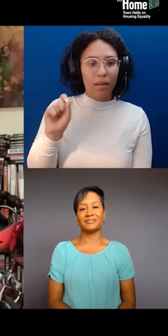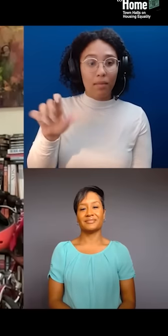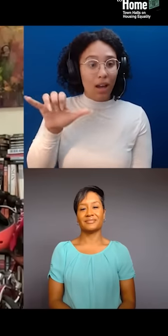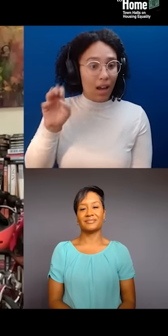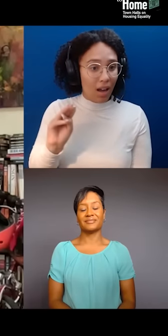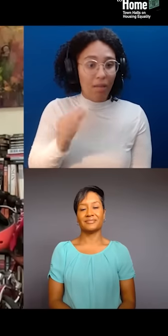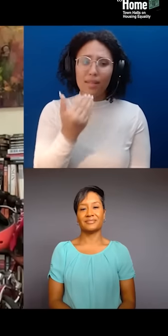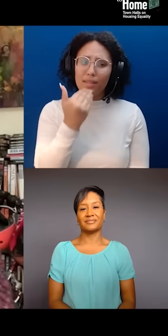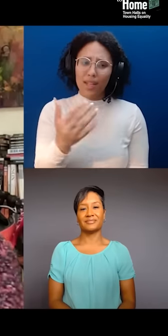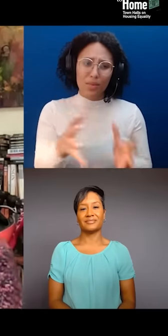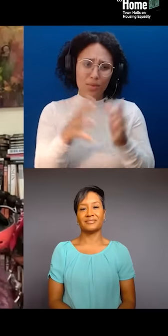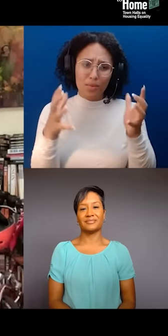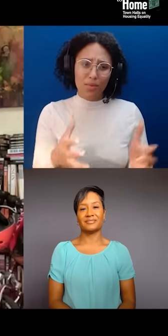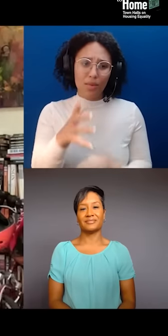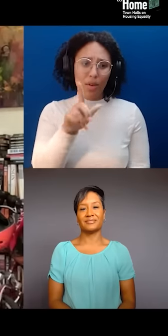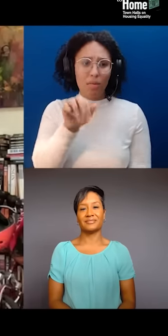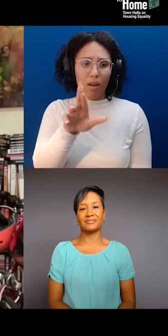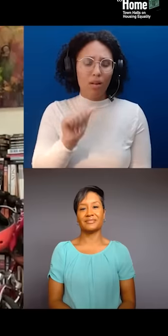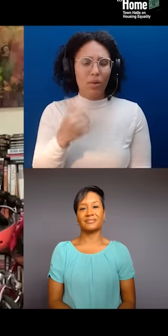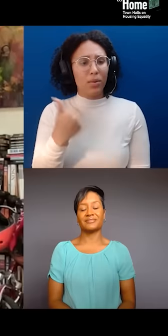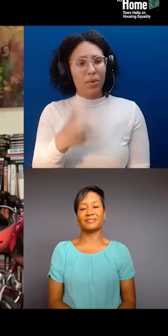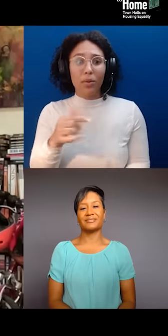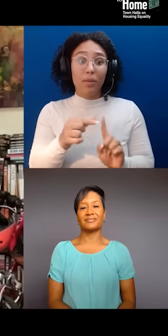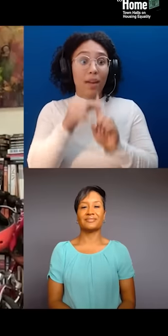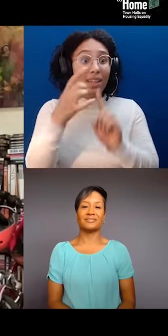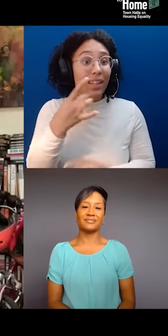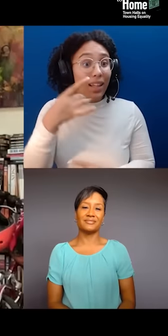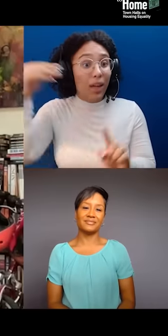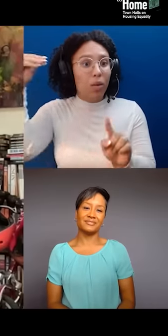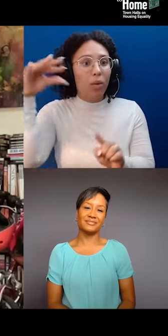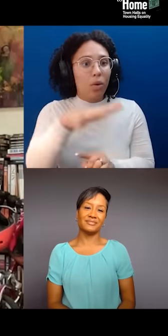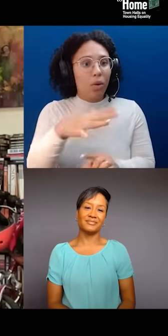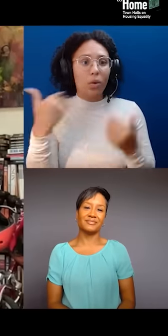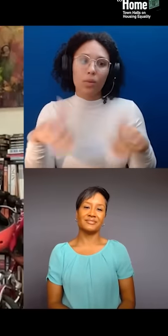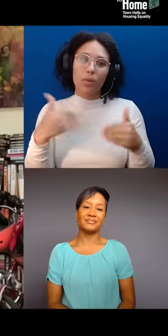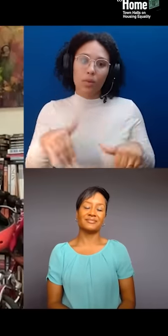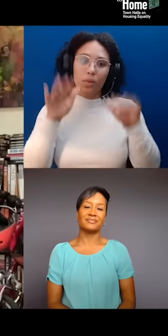Everyone, and with the light coming in, man, that was incredible. Everyone, please join me now